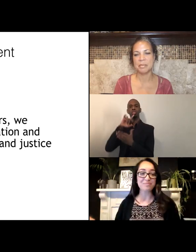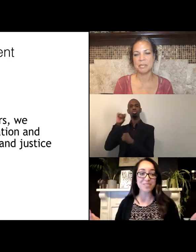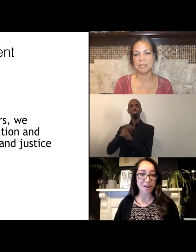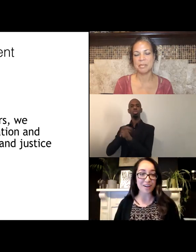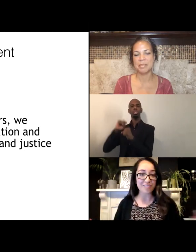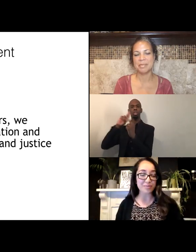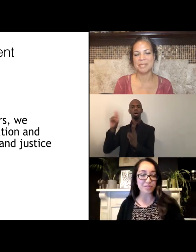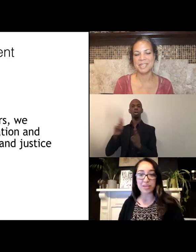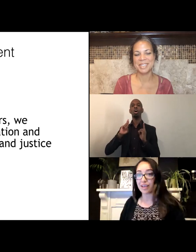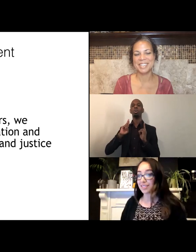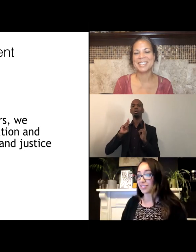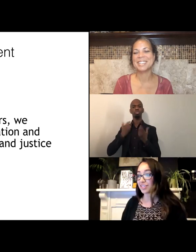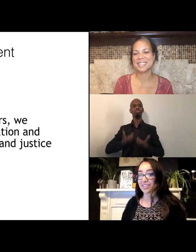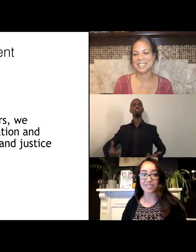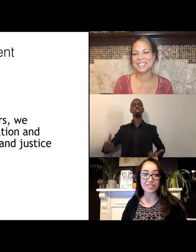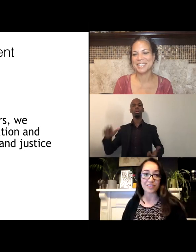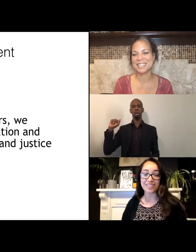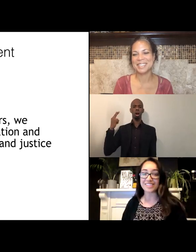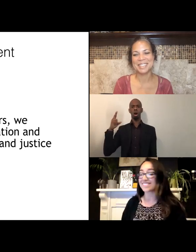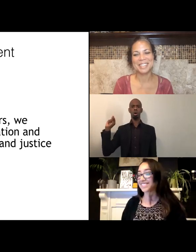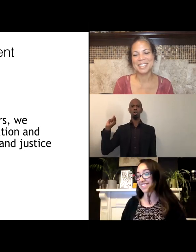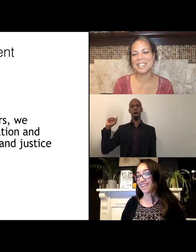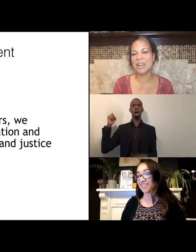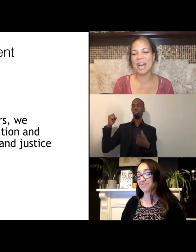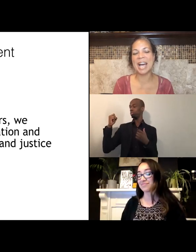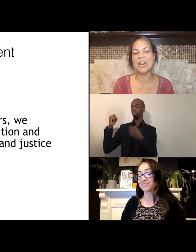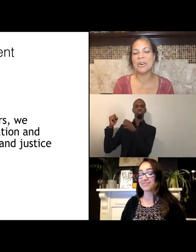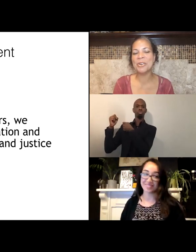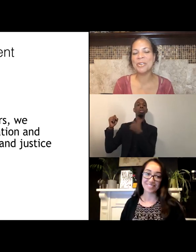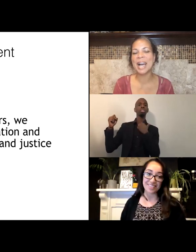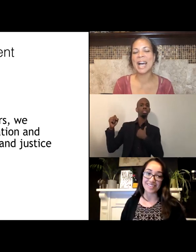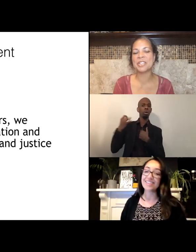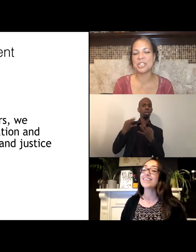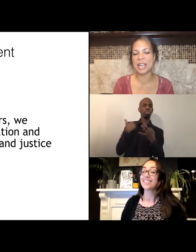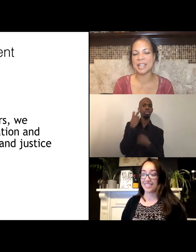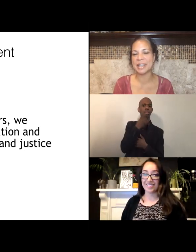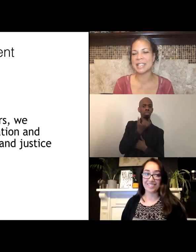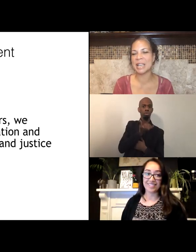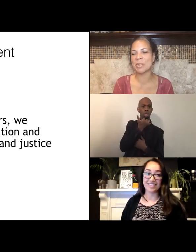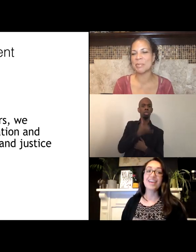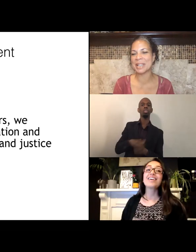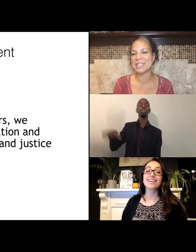I'm sorry if I'm doing that such a disservice. No, Aho! Ashe! that's how we pronounce it.